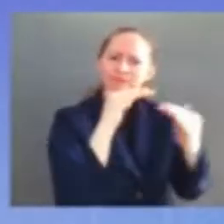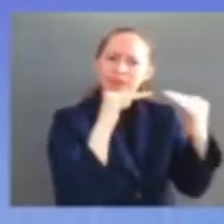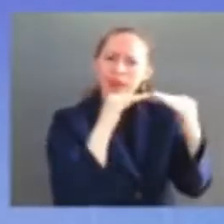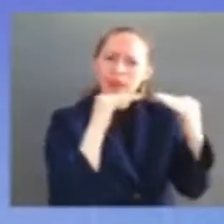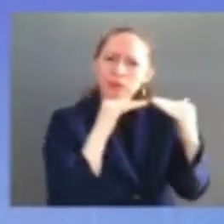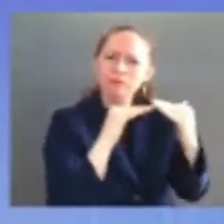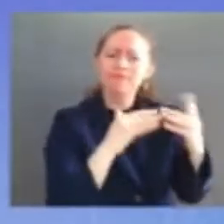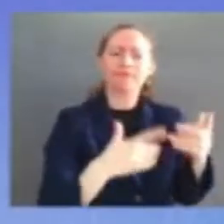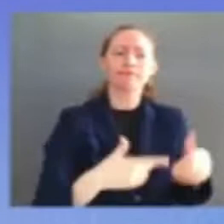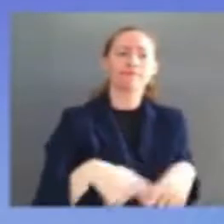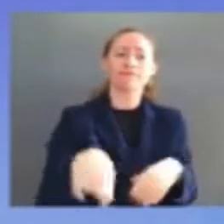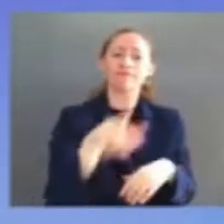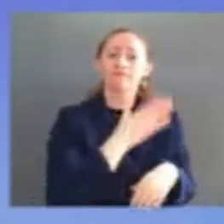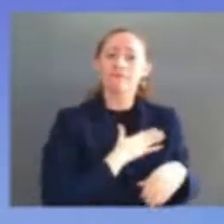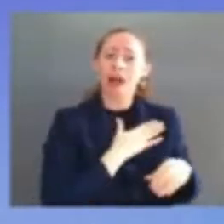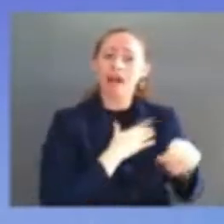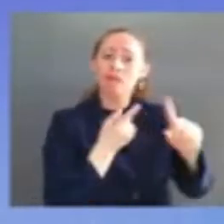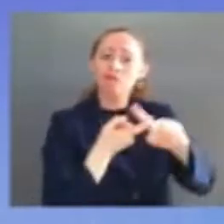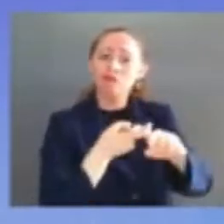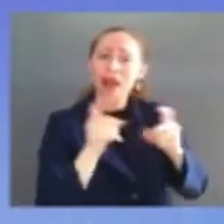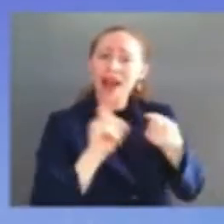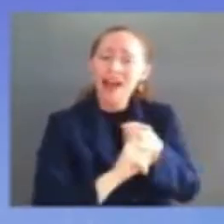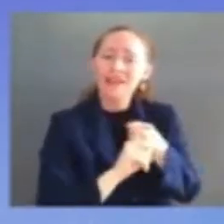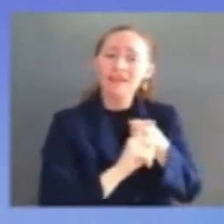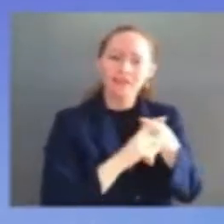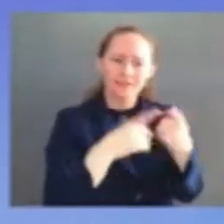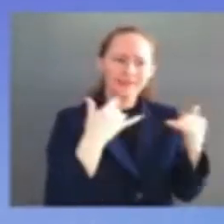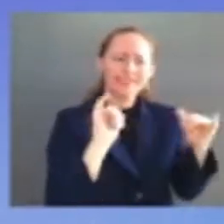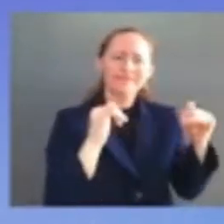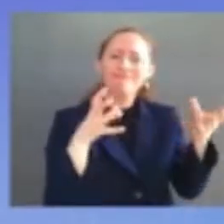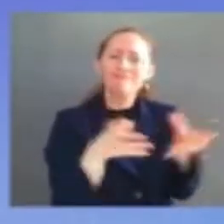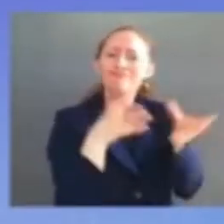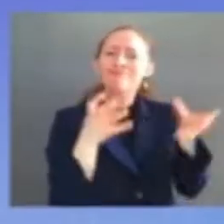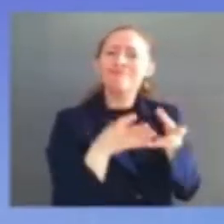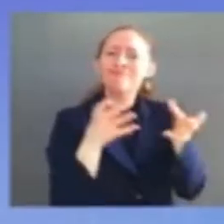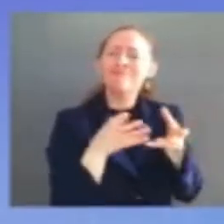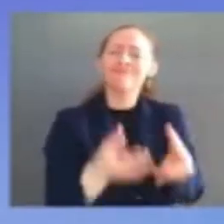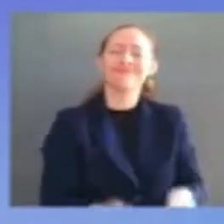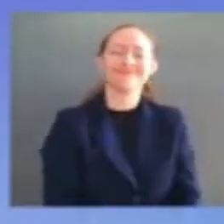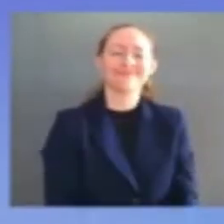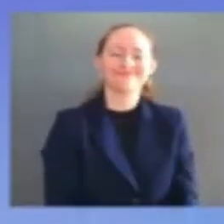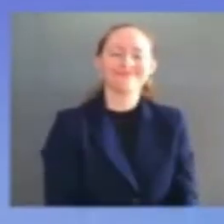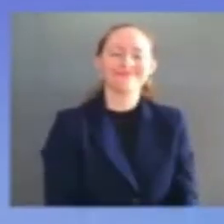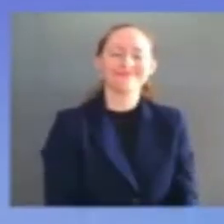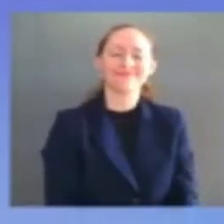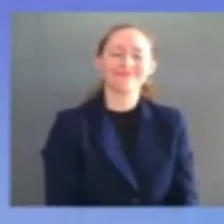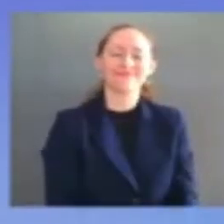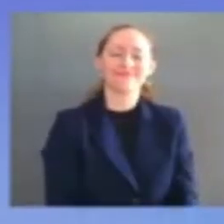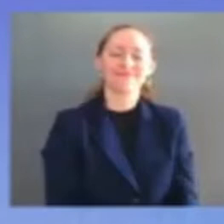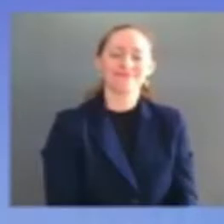and career now i know that everyone who finds professional success thinks they have the best